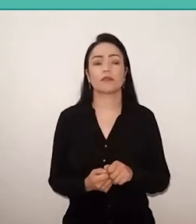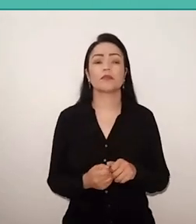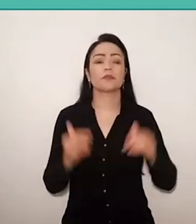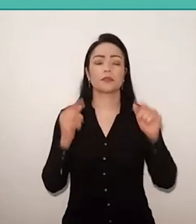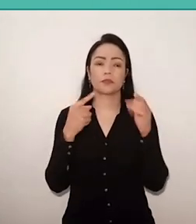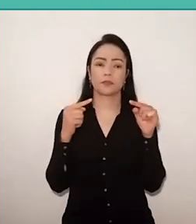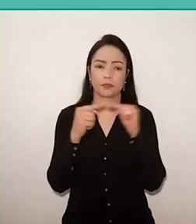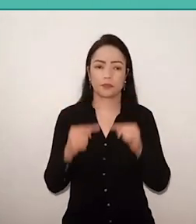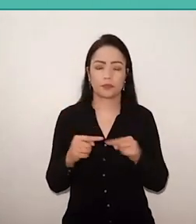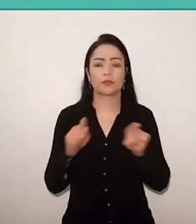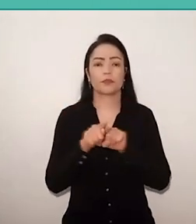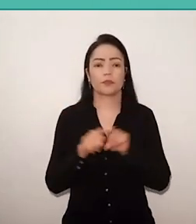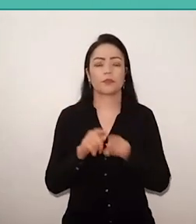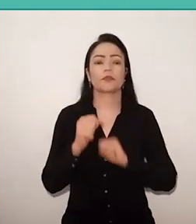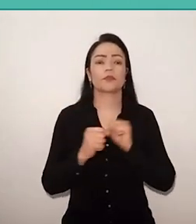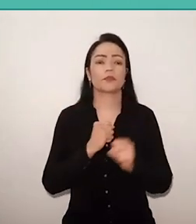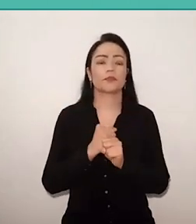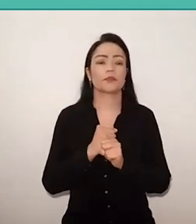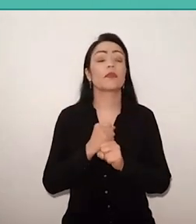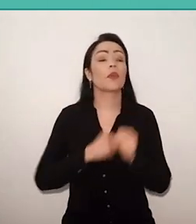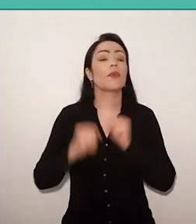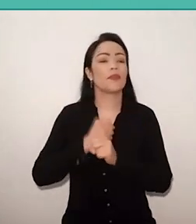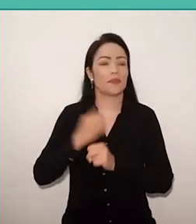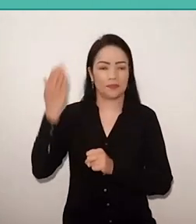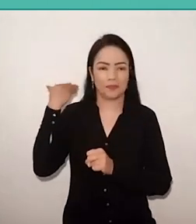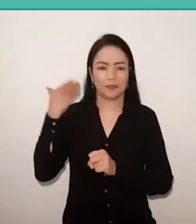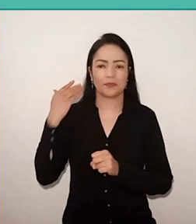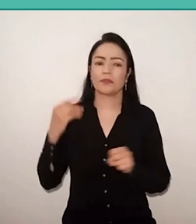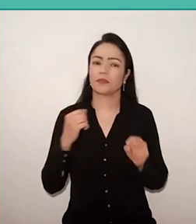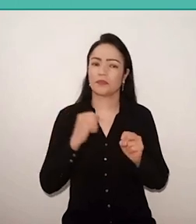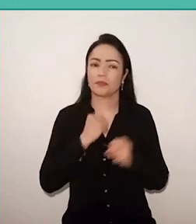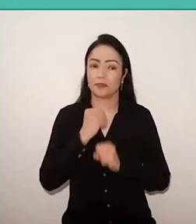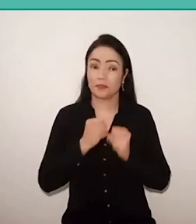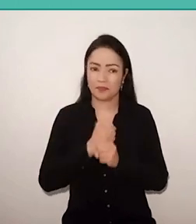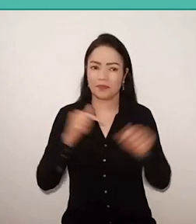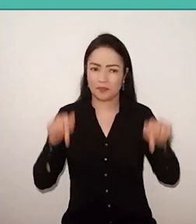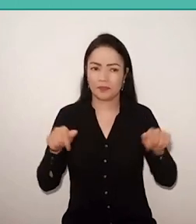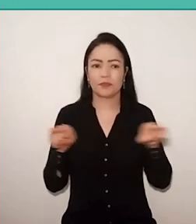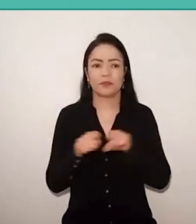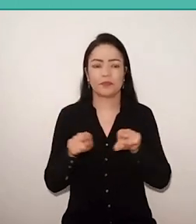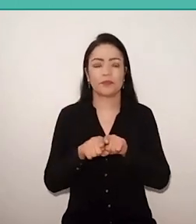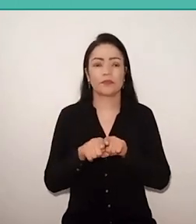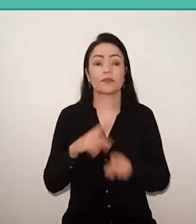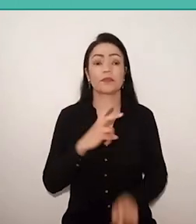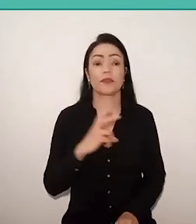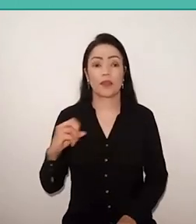last year and this year, the fiftieth anniversary of “Pedagogia do Oprimido”,